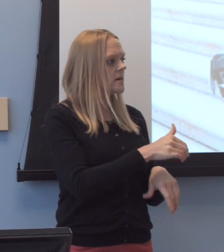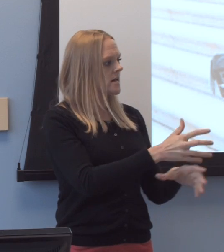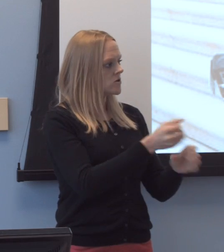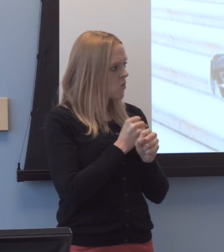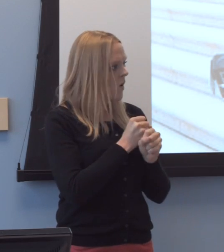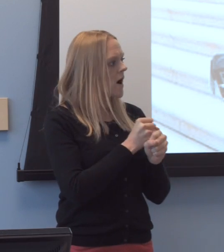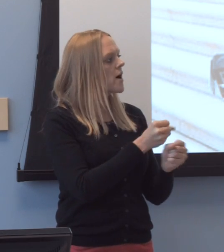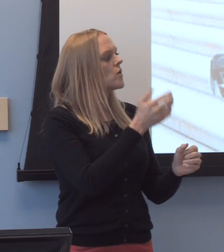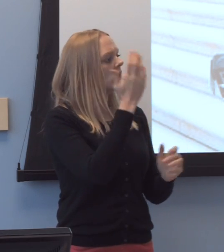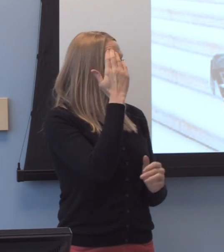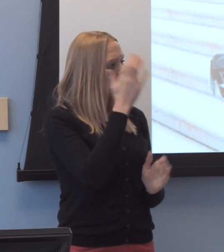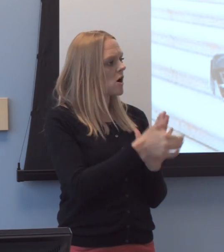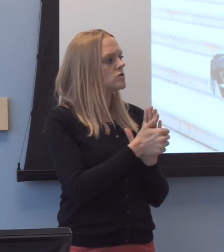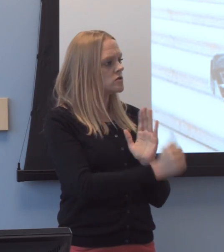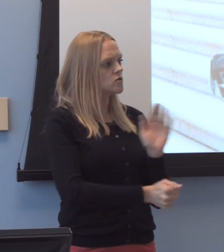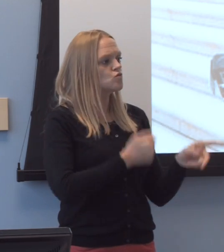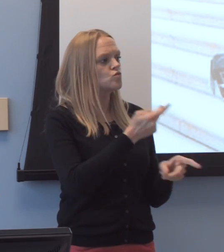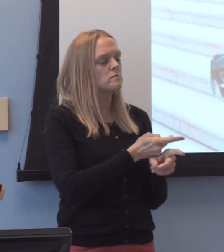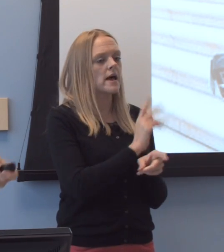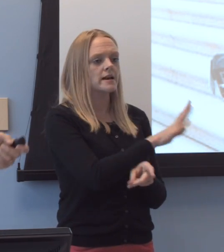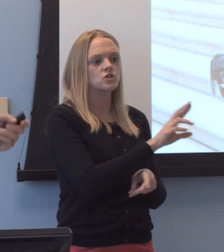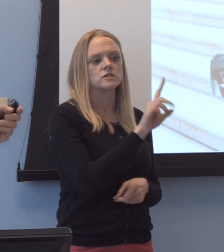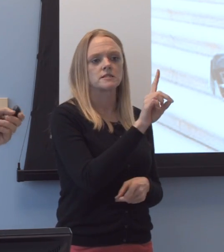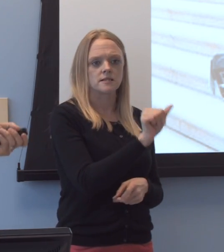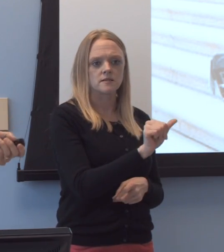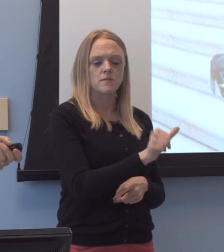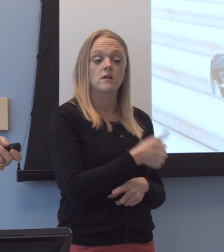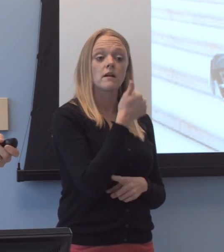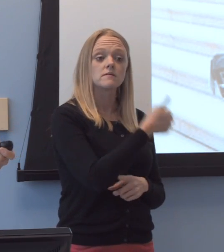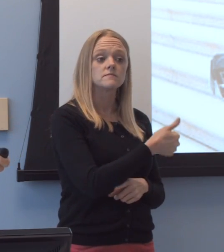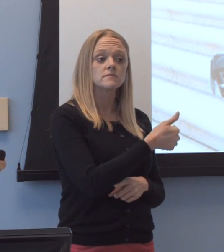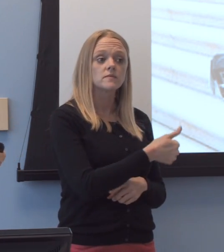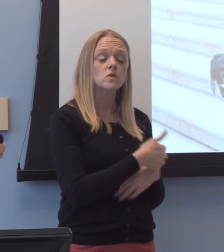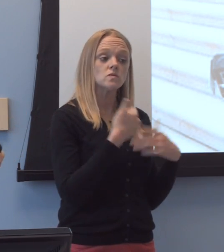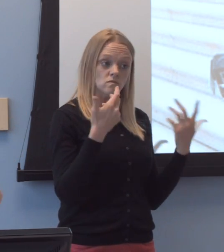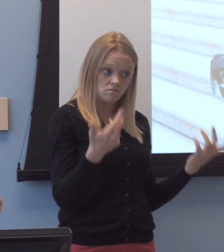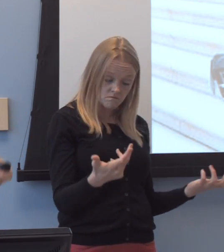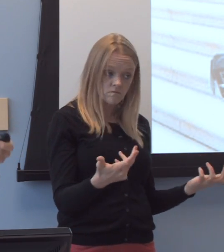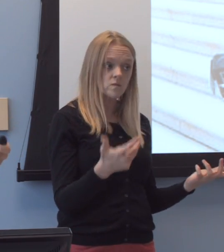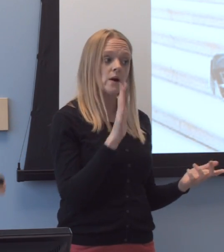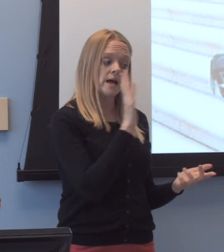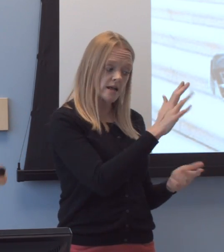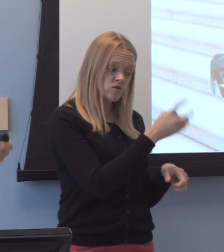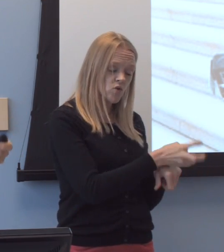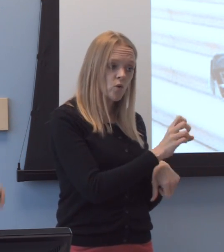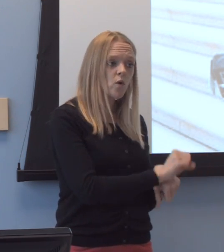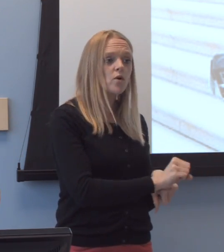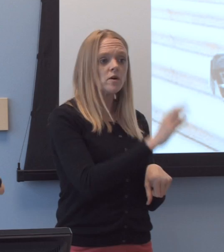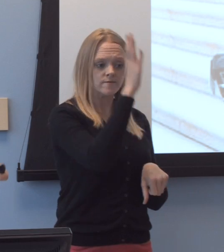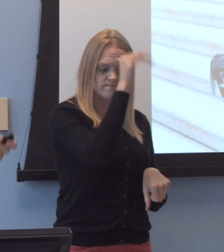to manage his disability on his own. And as a result of his persistence and diligence, his intelligence,